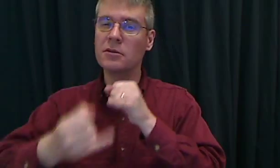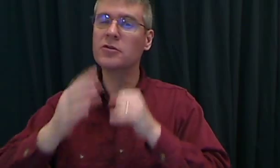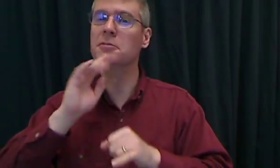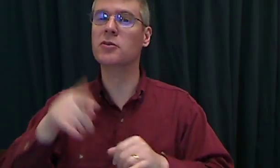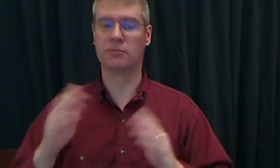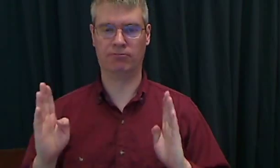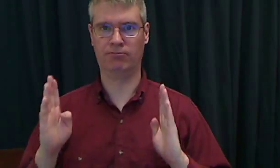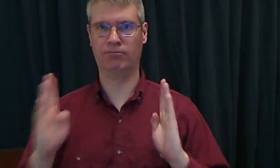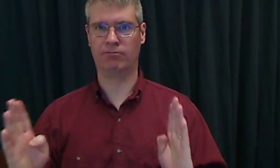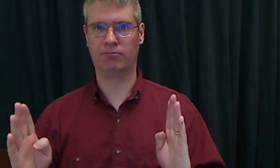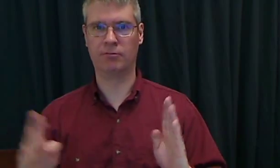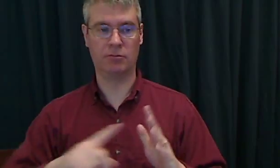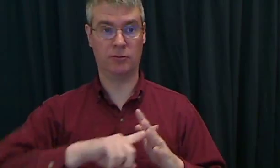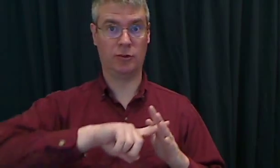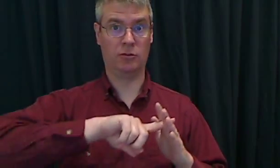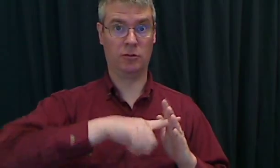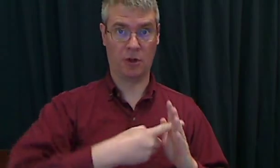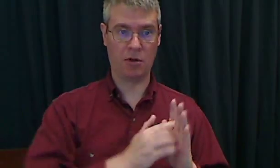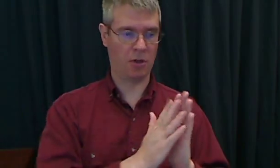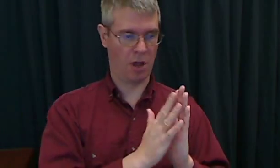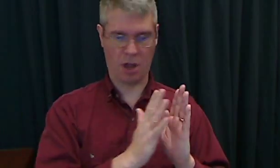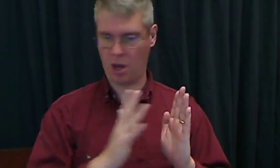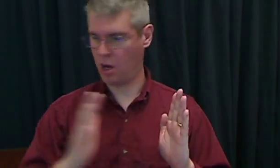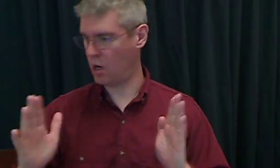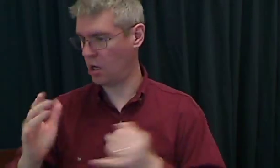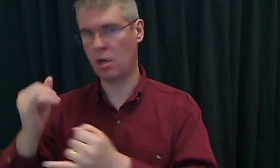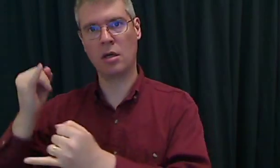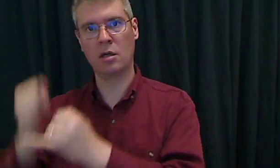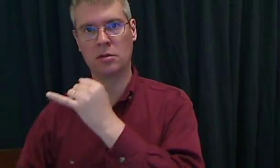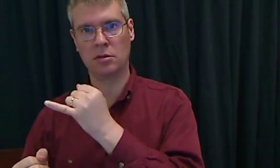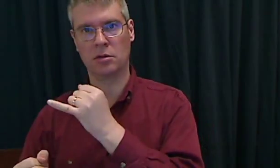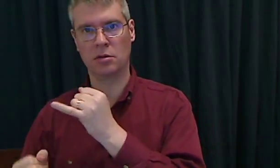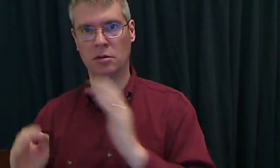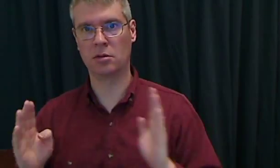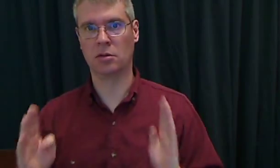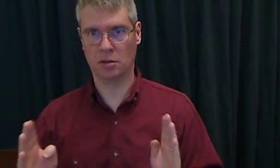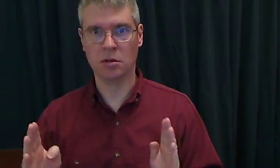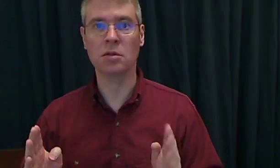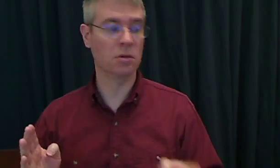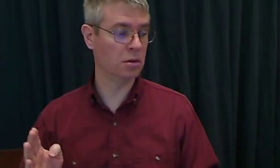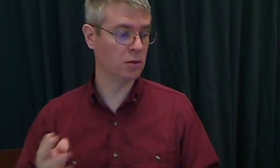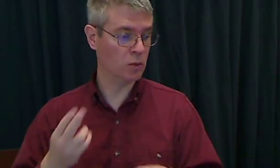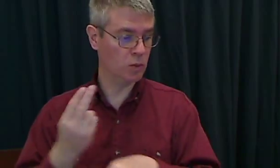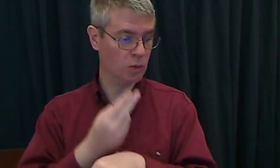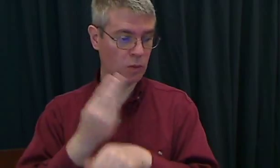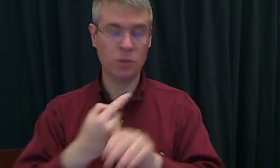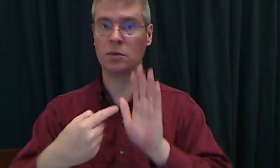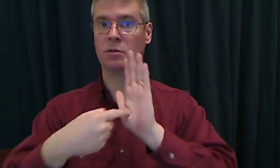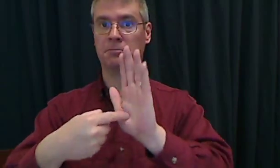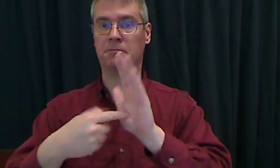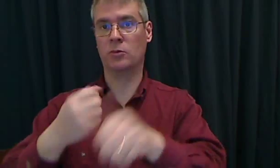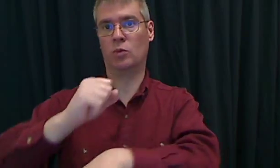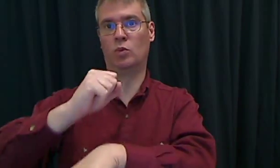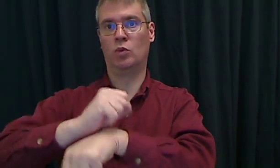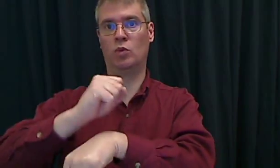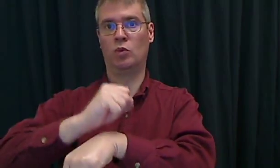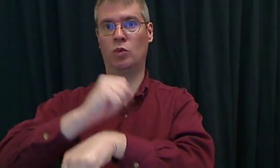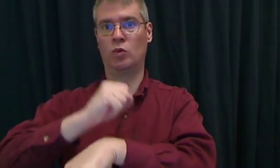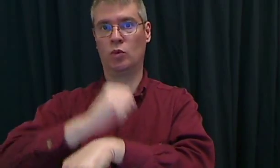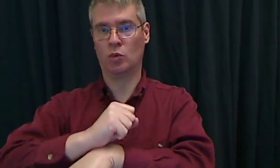Last, we're talking about start and end times. The example used here is work.